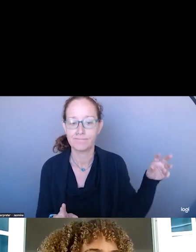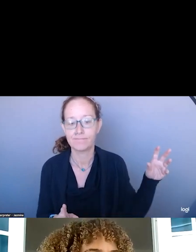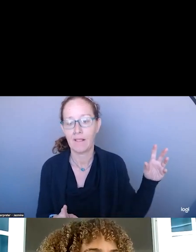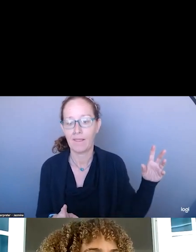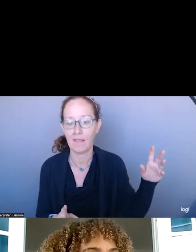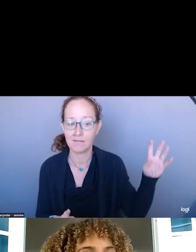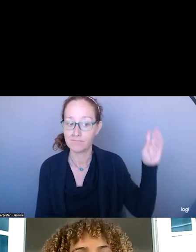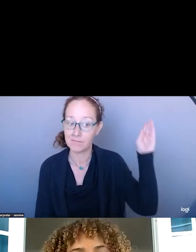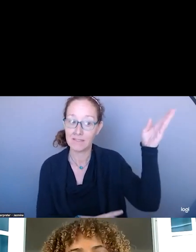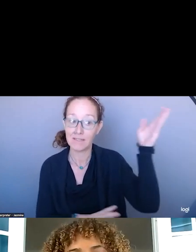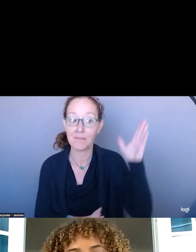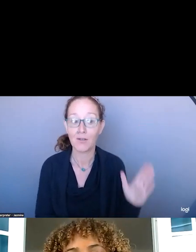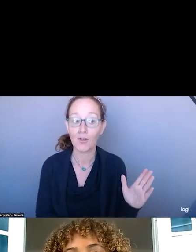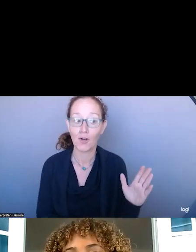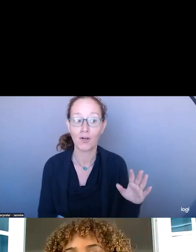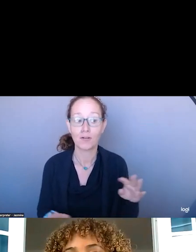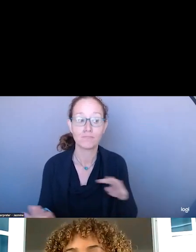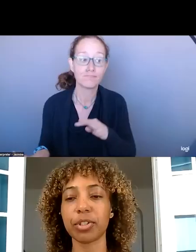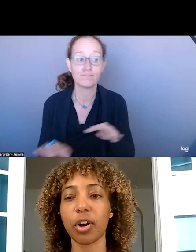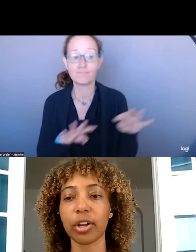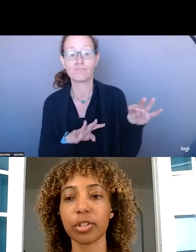ERICA, CAN I CALL YOU FORWARD? I KNOW YOU ARE GOING TO TALK